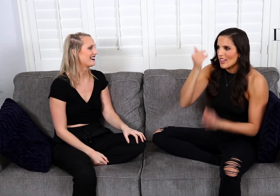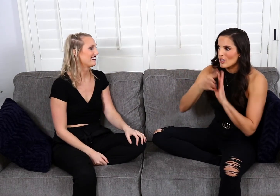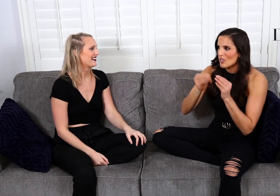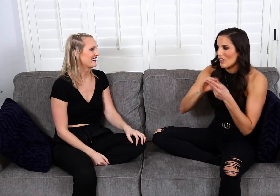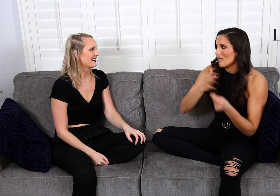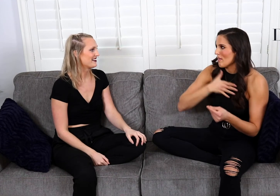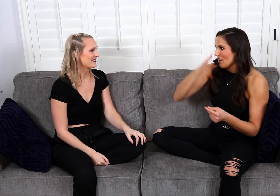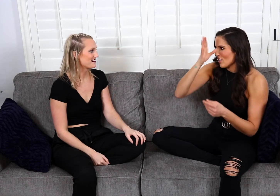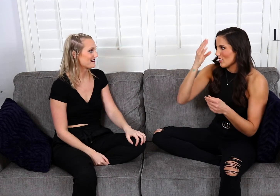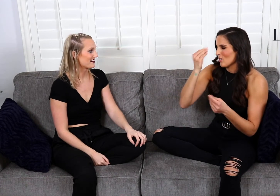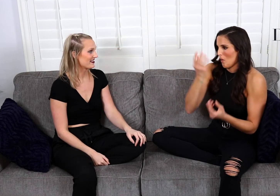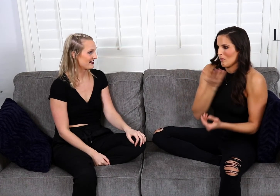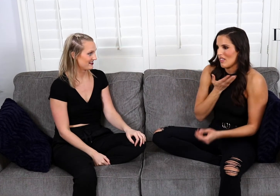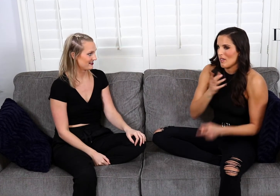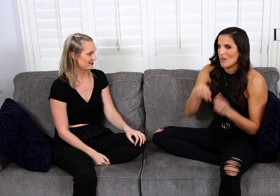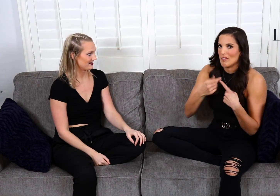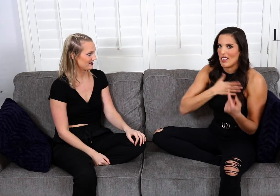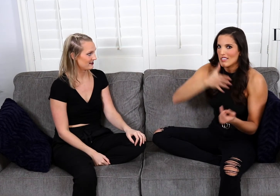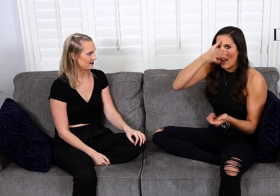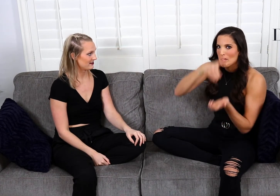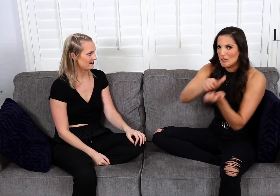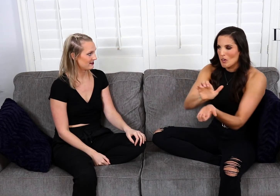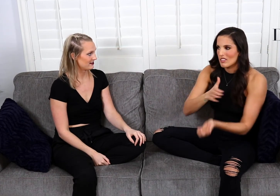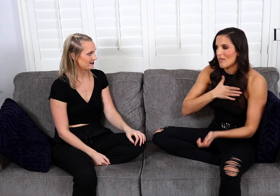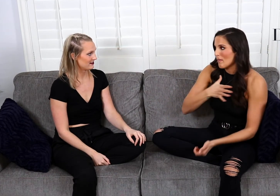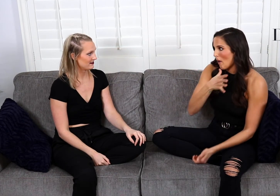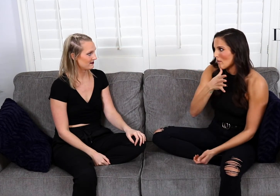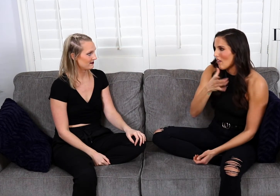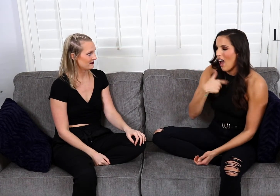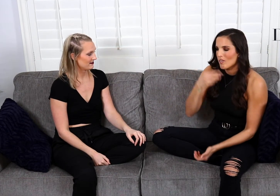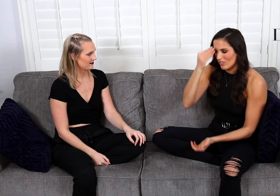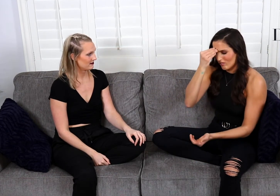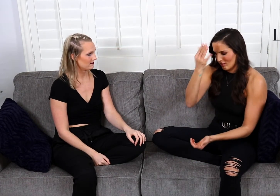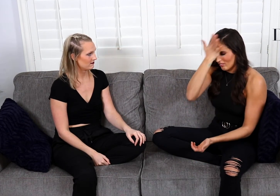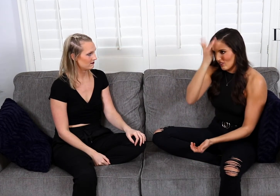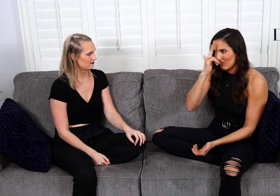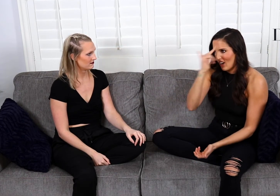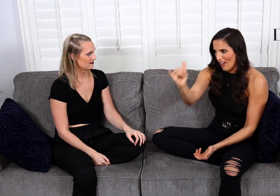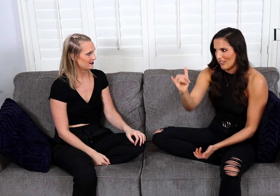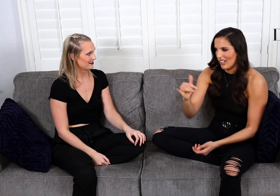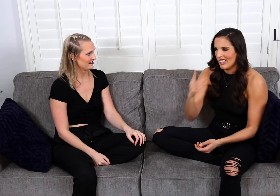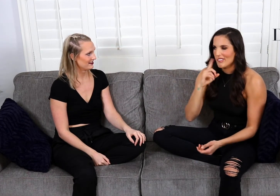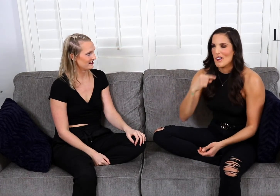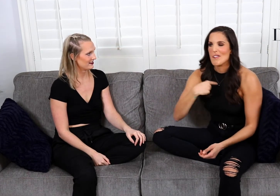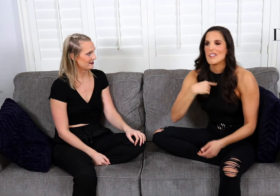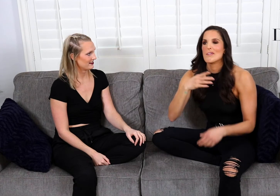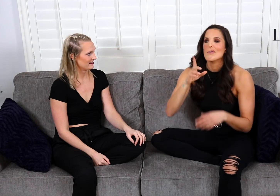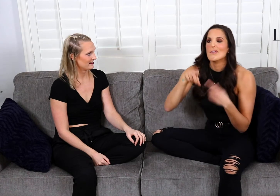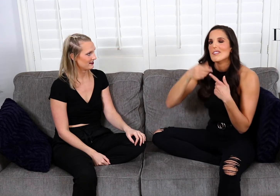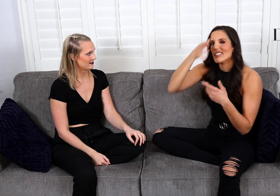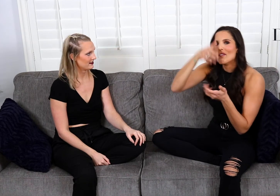I'll never forget the story my parents told me when my dad proposed to my mom. It’s forever stuck in my head.